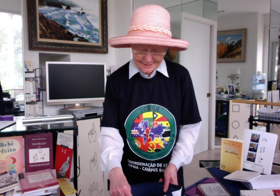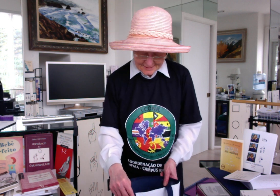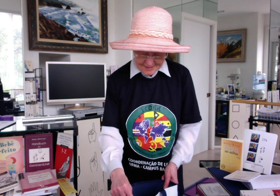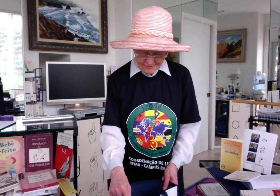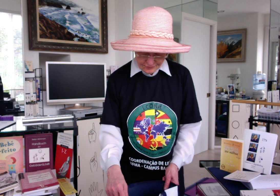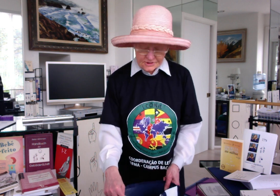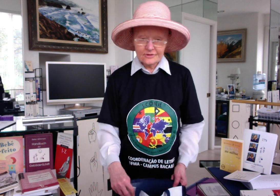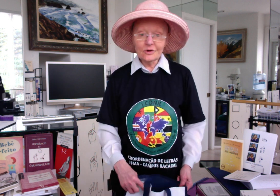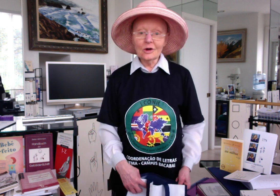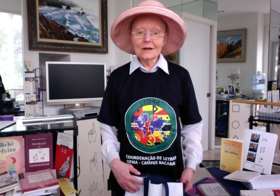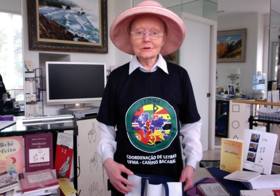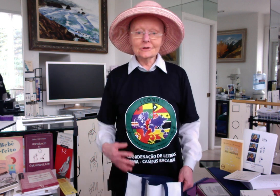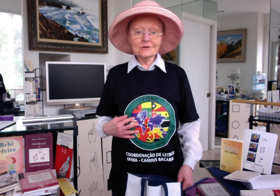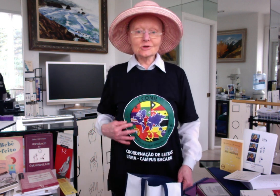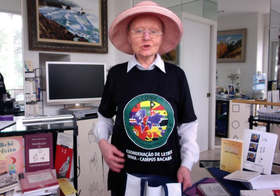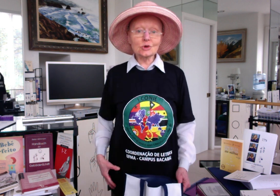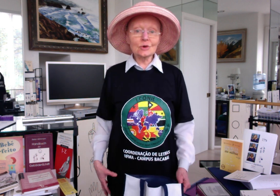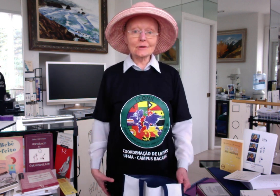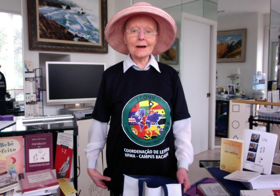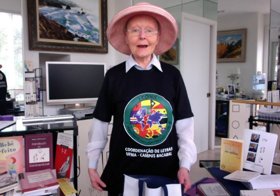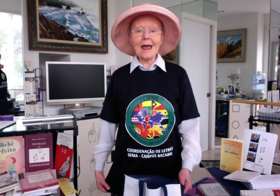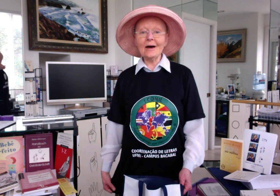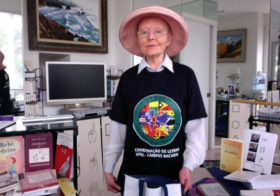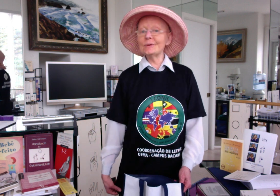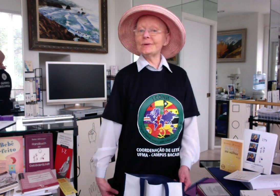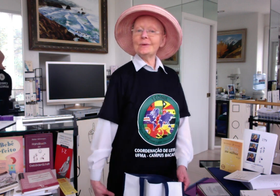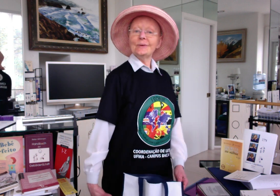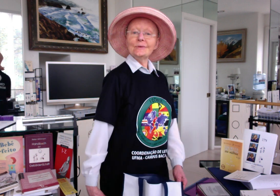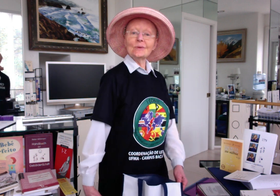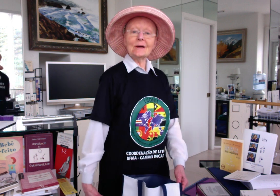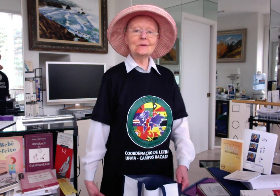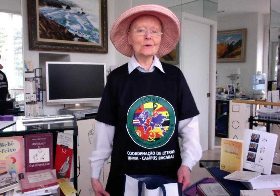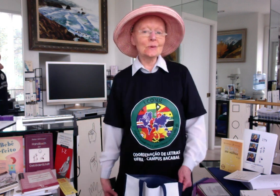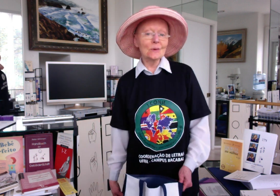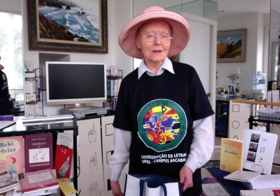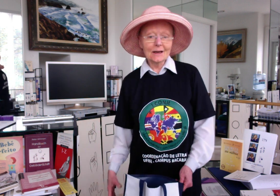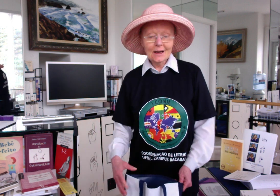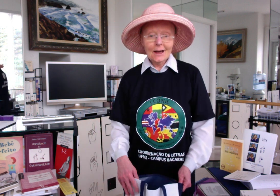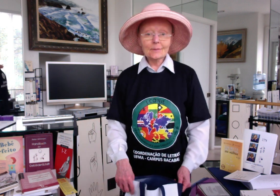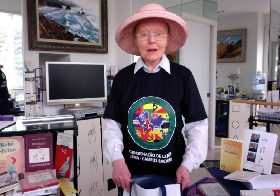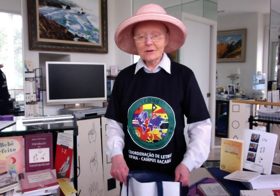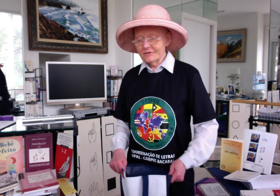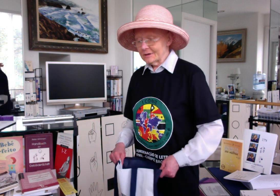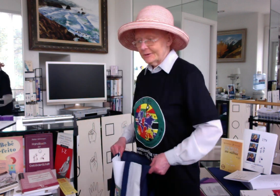First of all, look at this shirt I have! Don't I look cool? I'm even on the